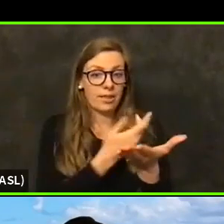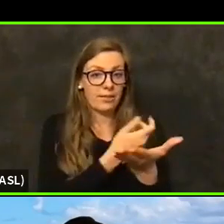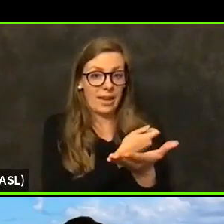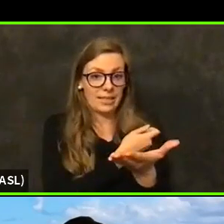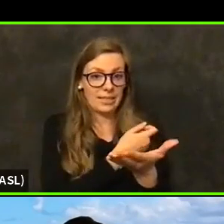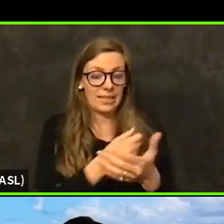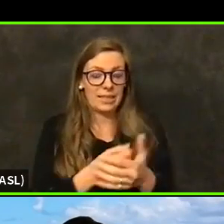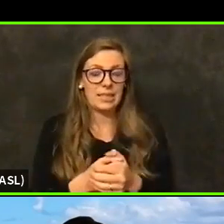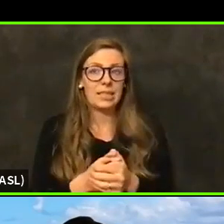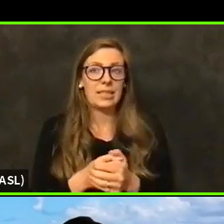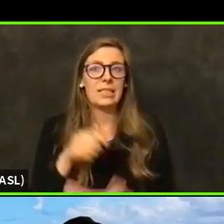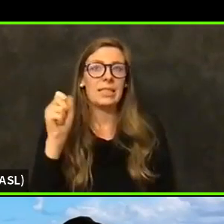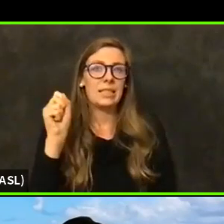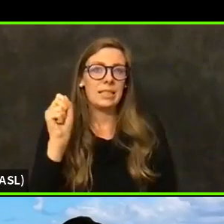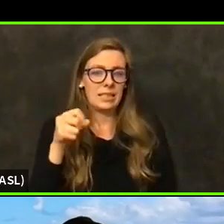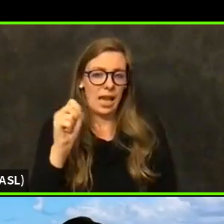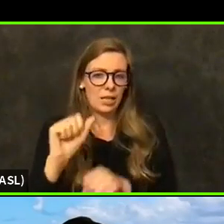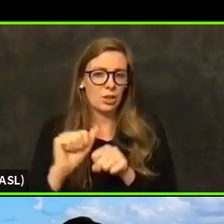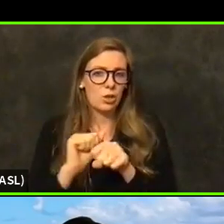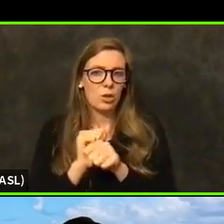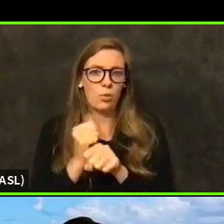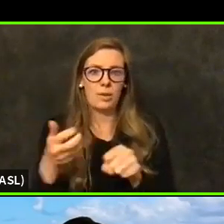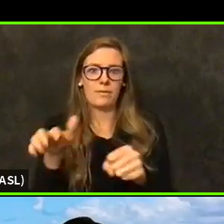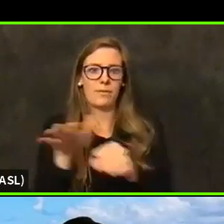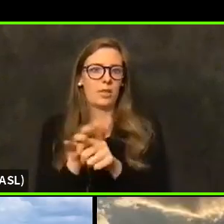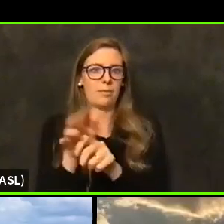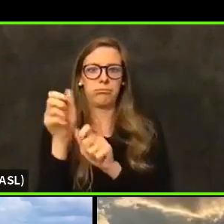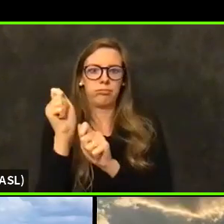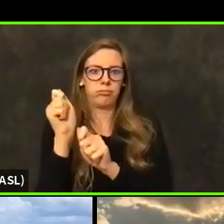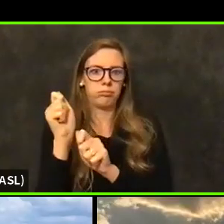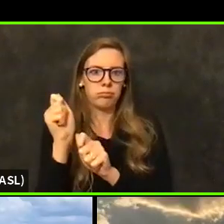Yes, those appointments filled up very quickly.